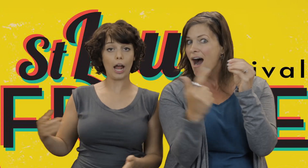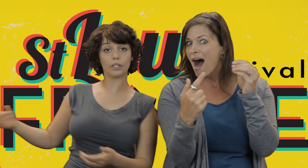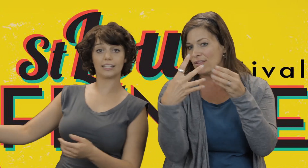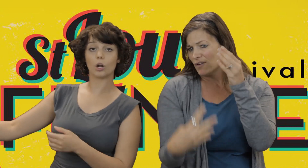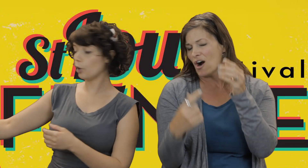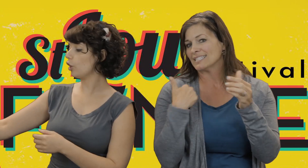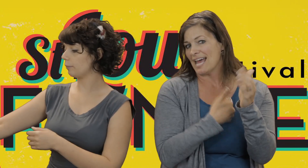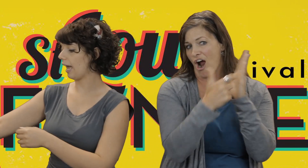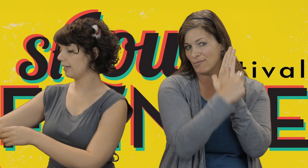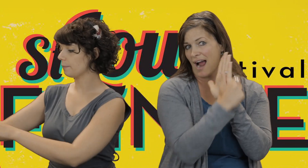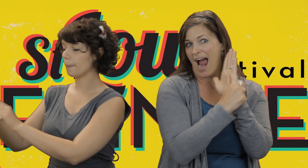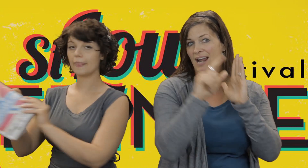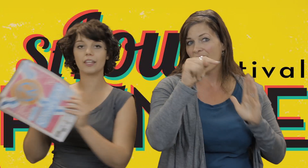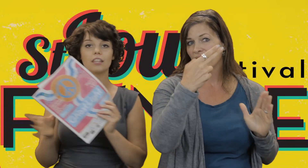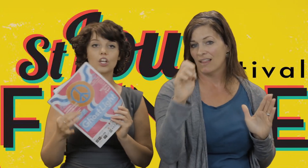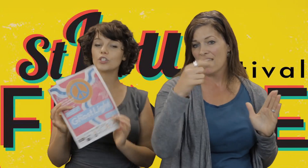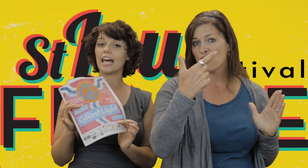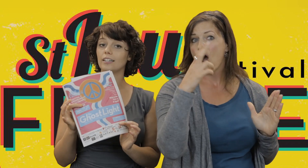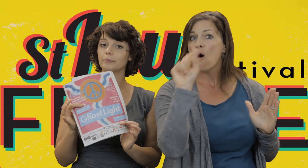All these performances are outlined in our program guide, THE GHOST LIGHT, as well.